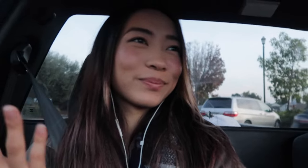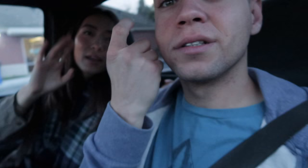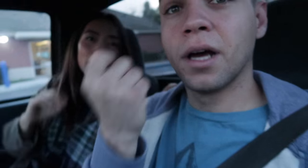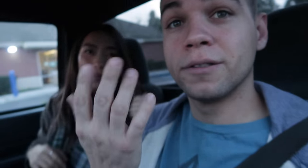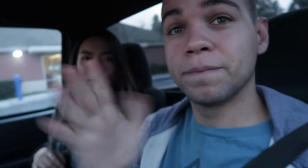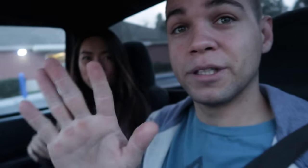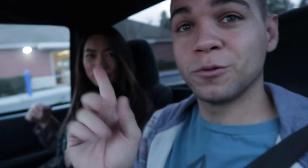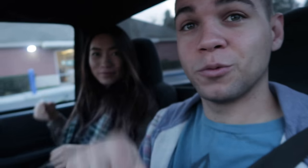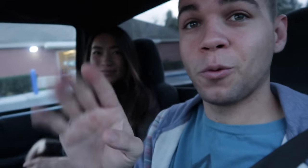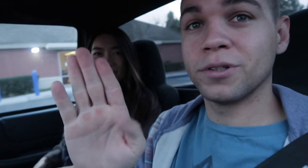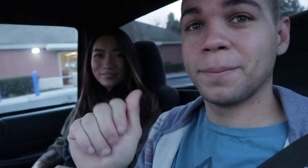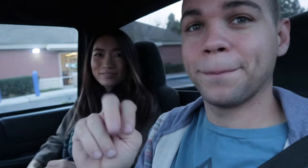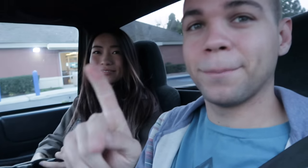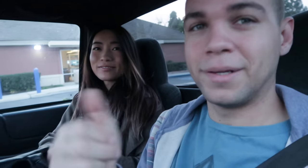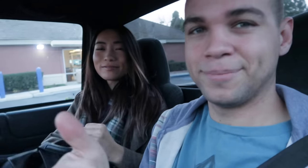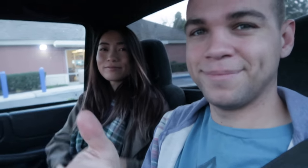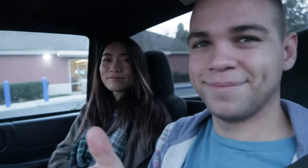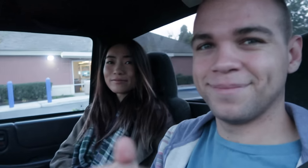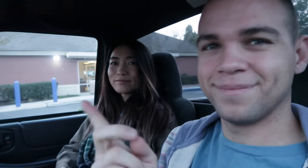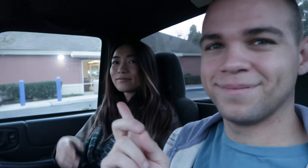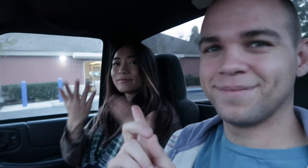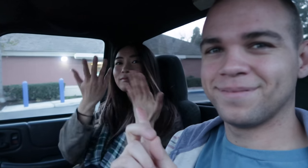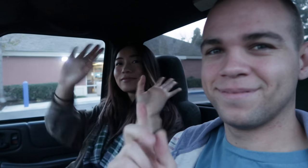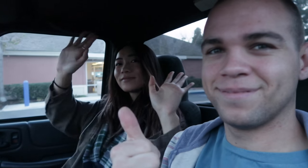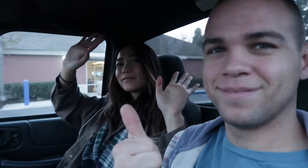we just finished going to the bank done